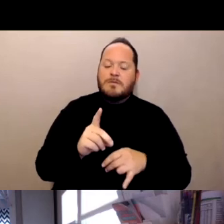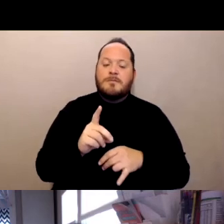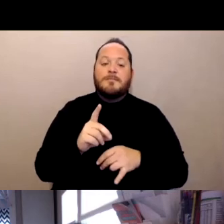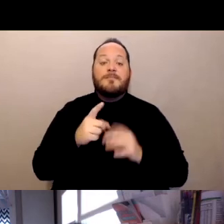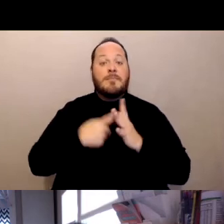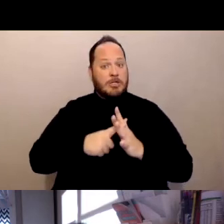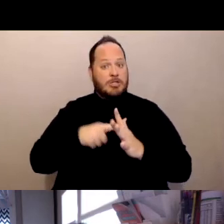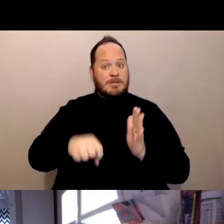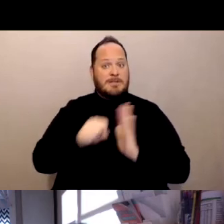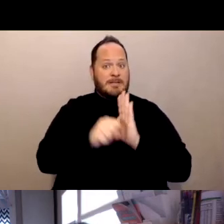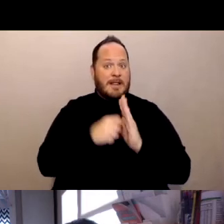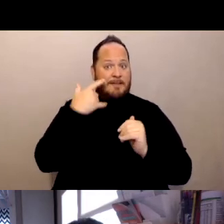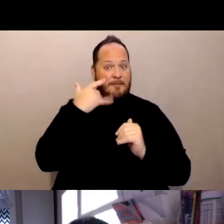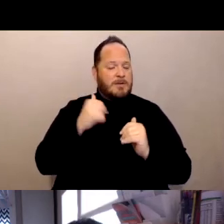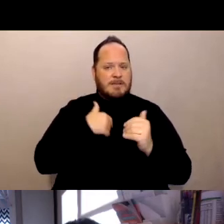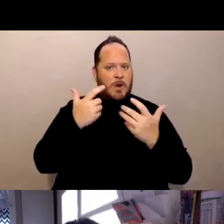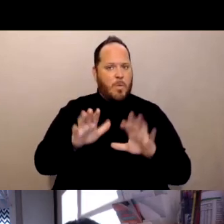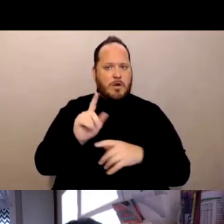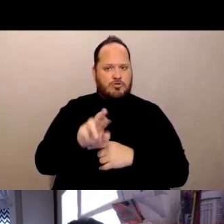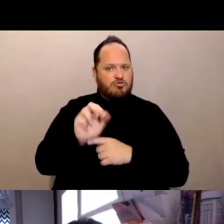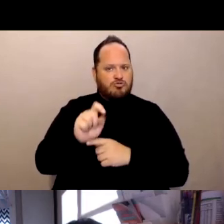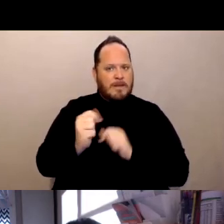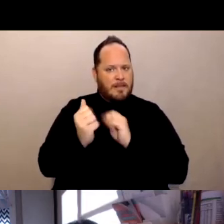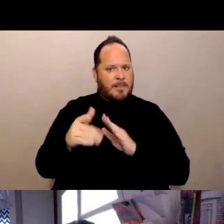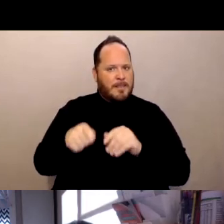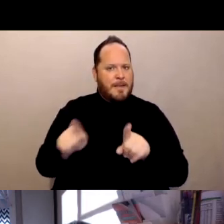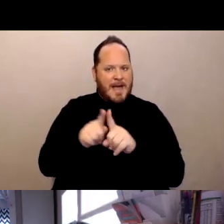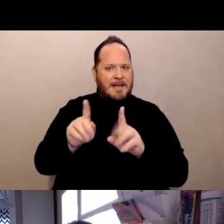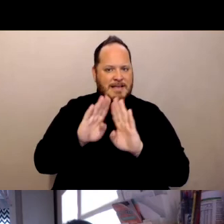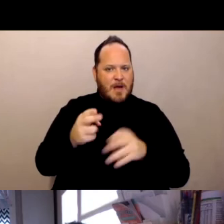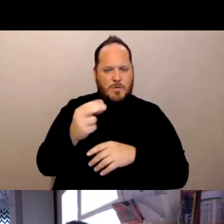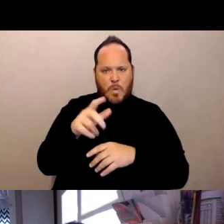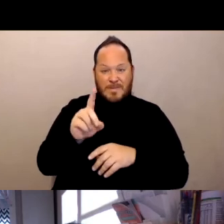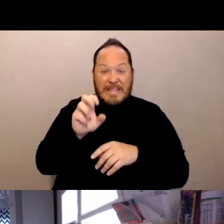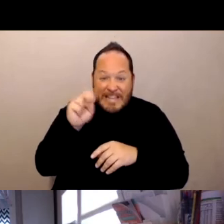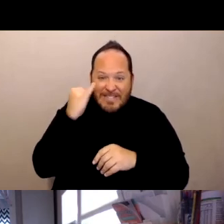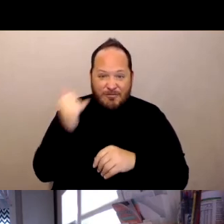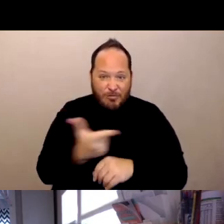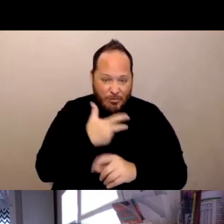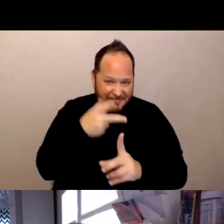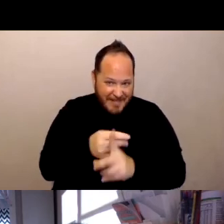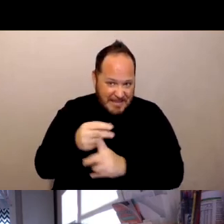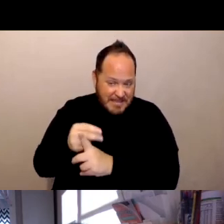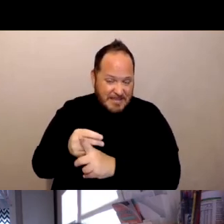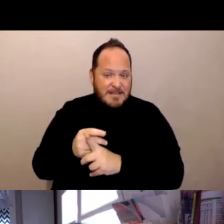didn't want to treat these facilities as households, even if all the residents were vaccinated and they maintain it, they had to continue to wear masks